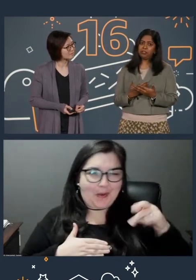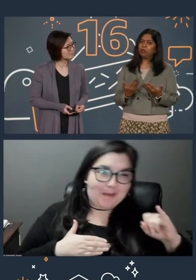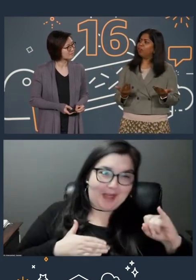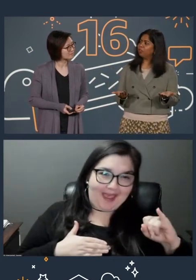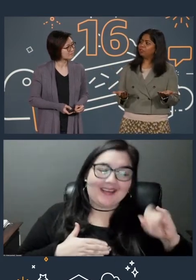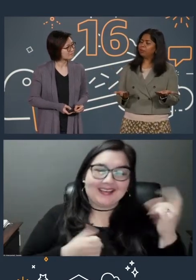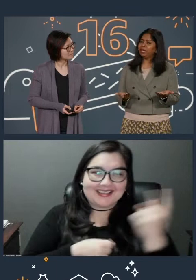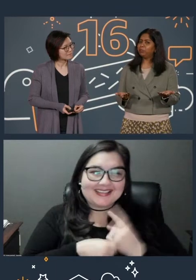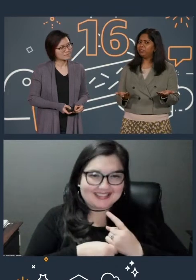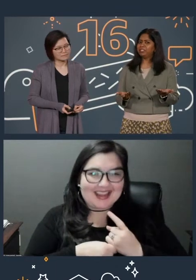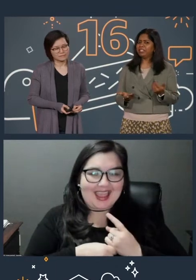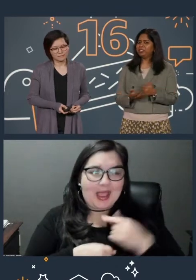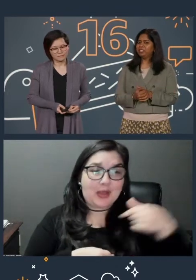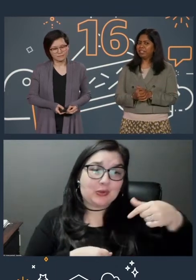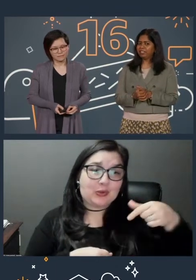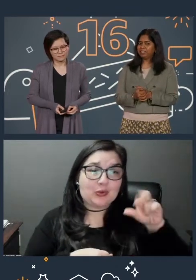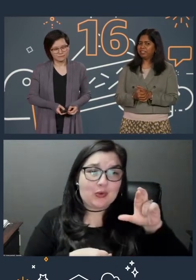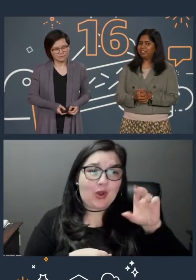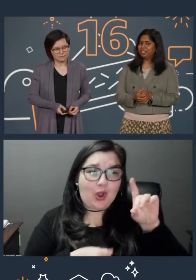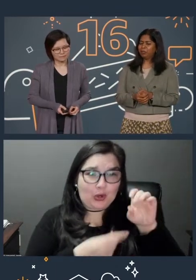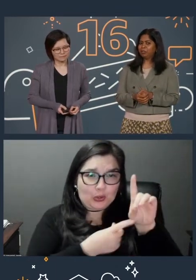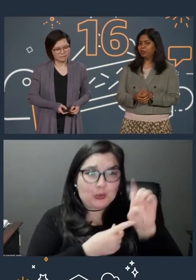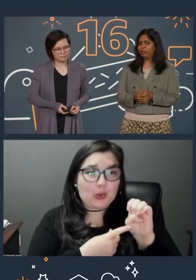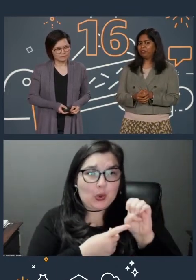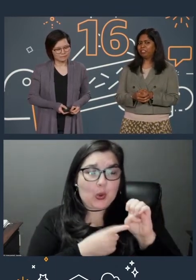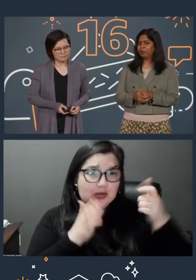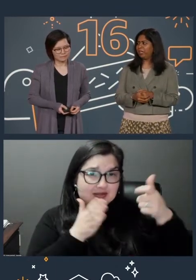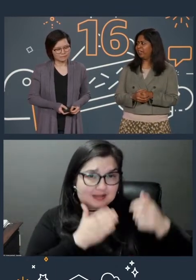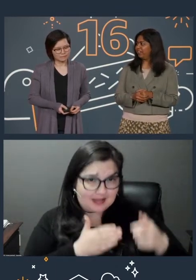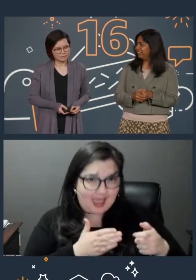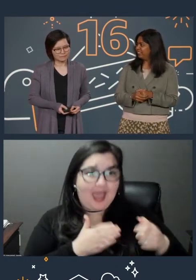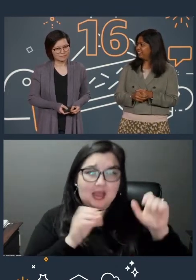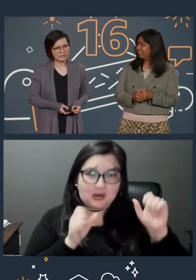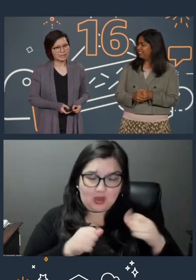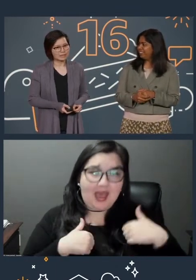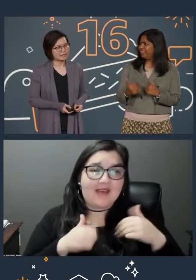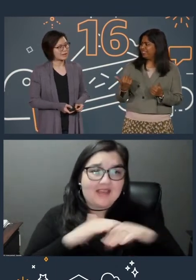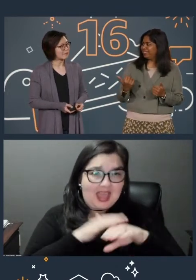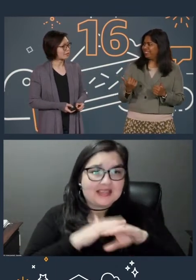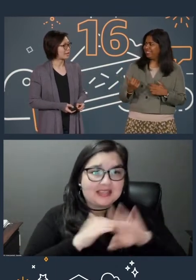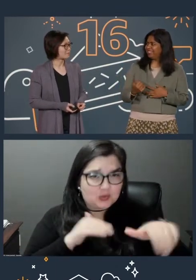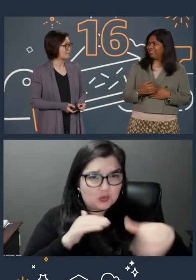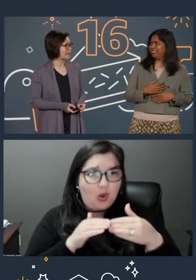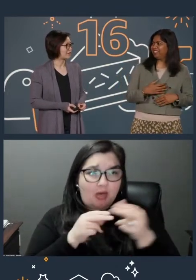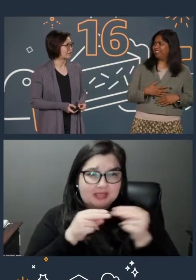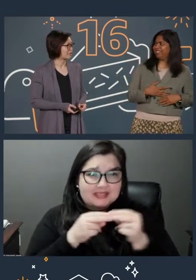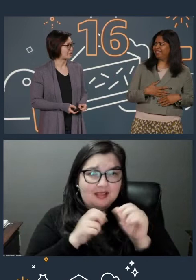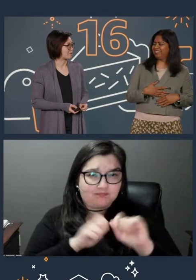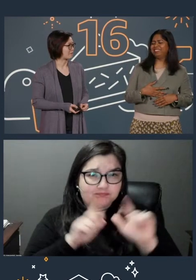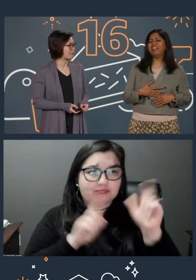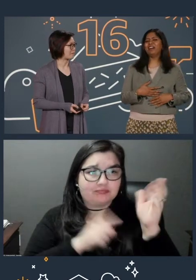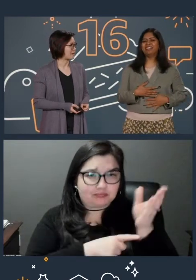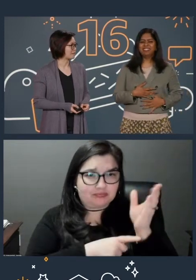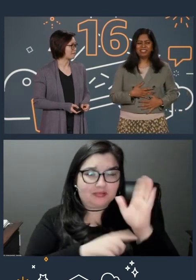to all of the PI Day presentation decks. We'll go on for a Q & A. So I've got a couple of PI jokes, Fathima, if you don't mind.